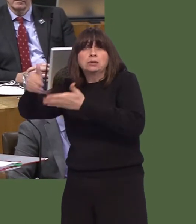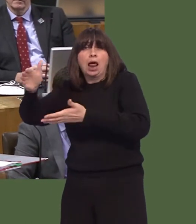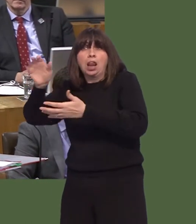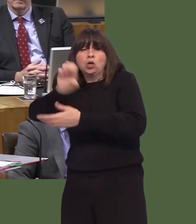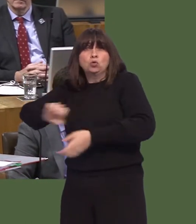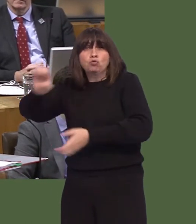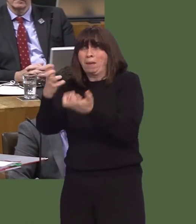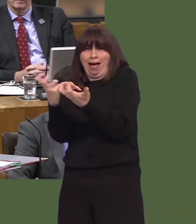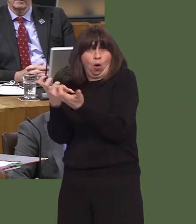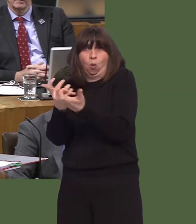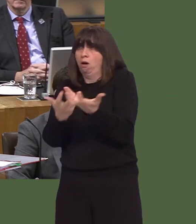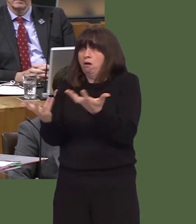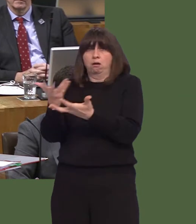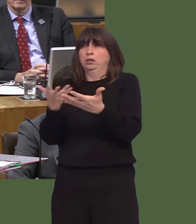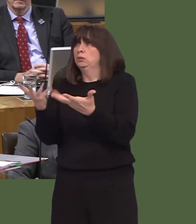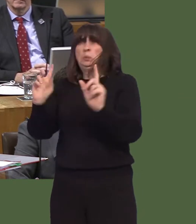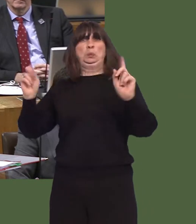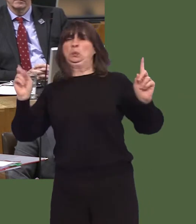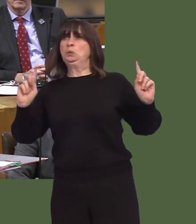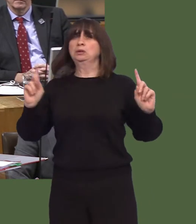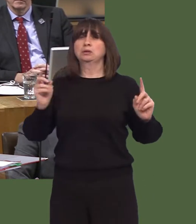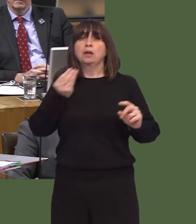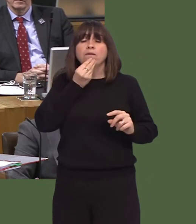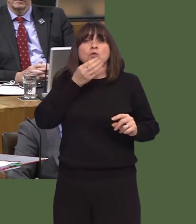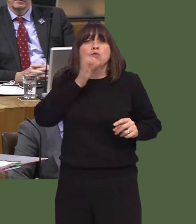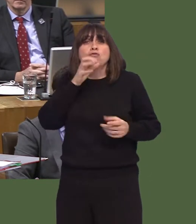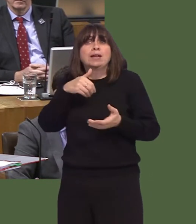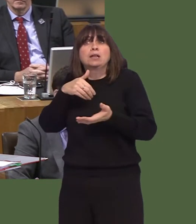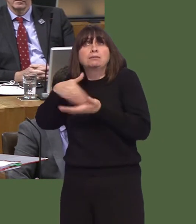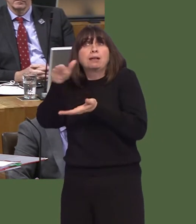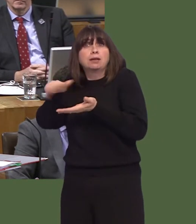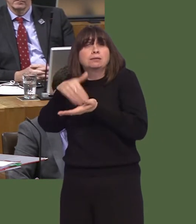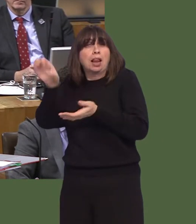More than 60 per cent of our exports go there, more than 90 per cent of our food and drink exports go there.